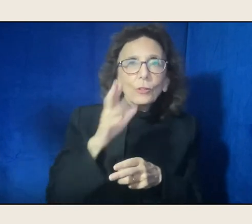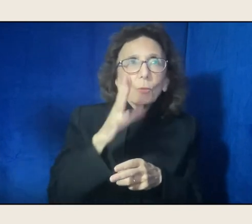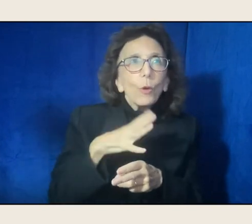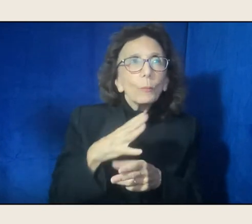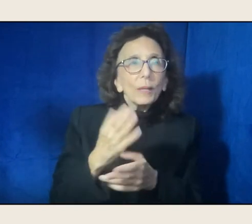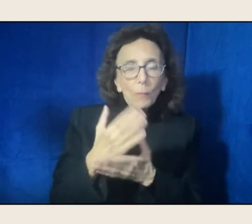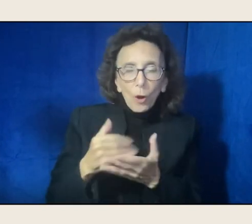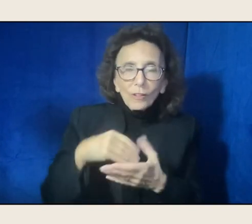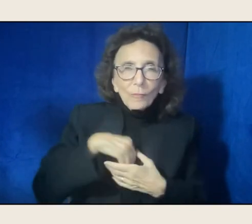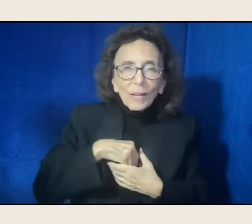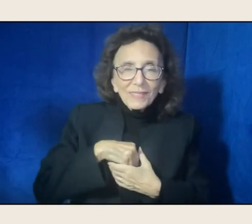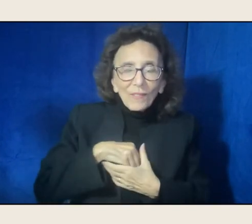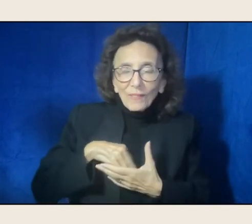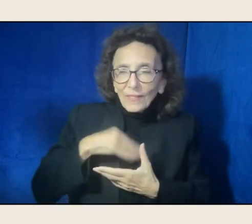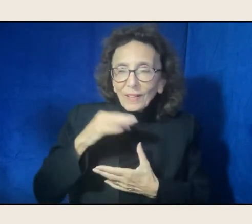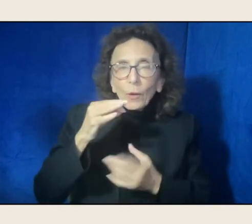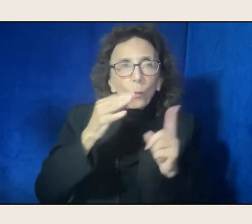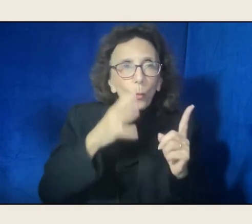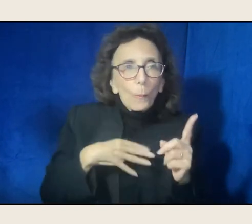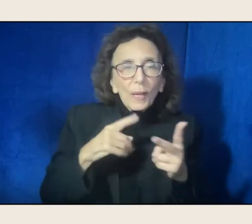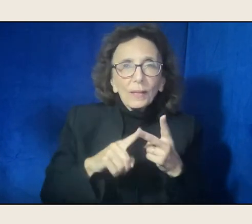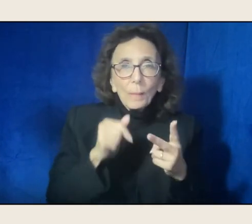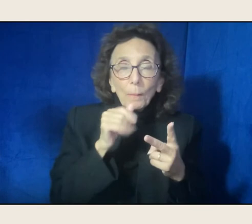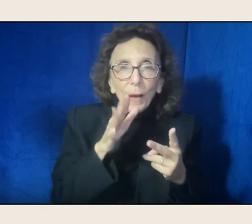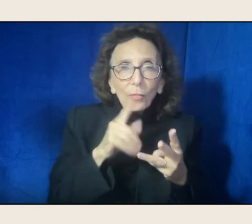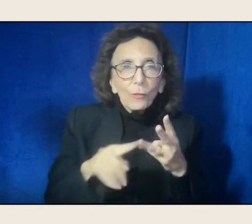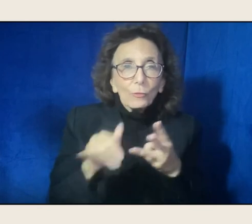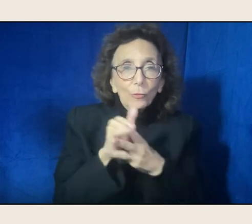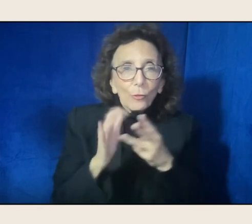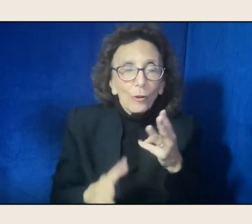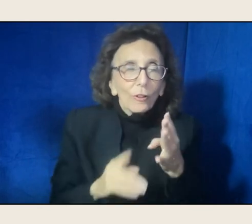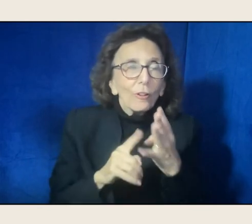Woman, mother, New Yorker, librarian,